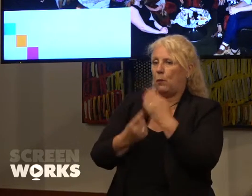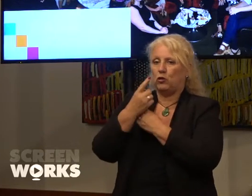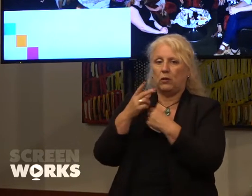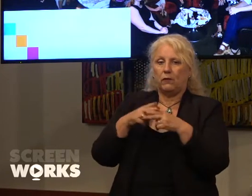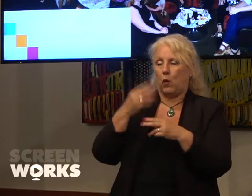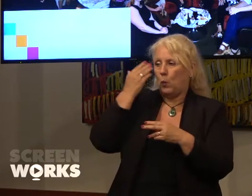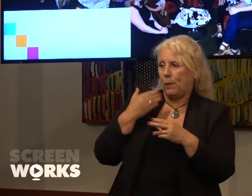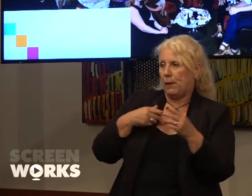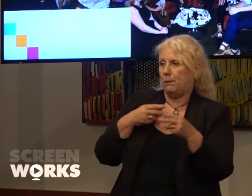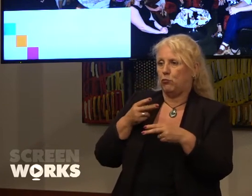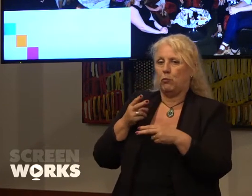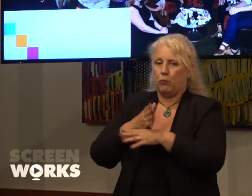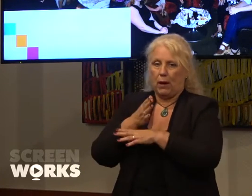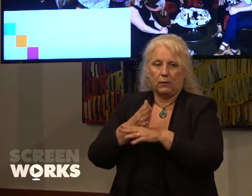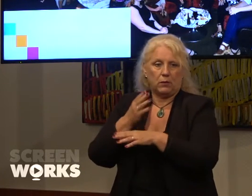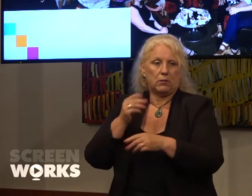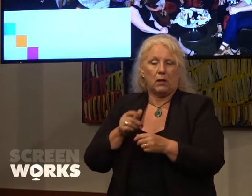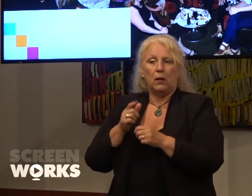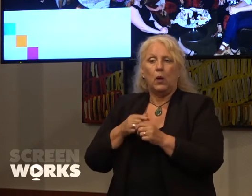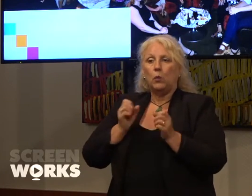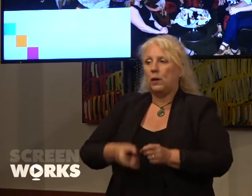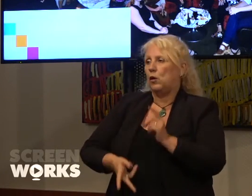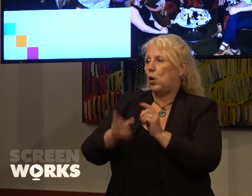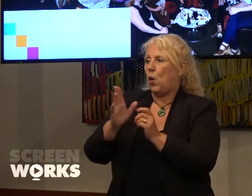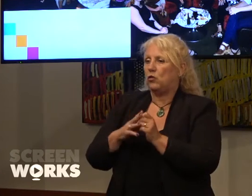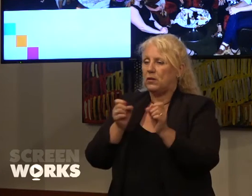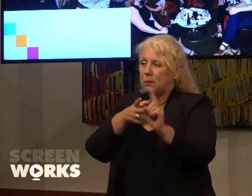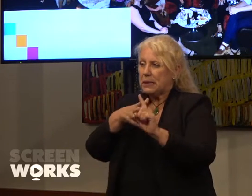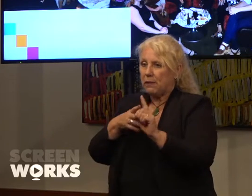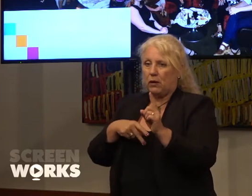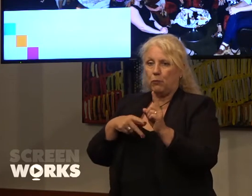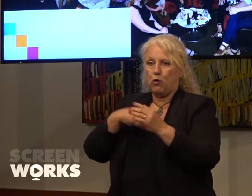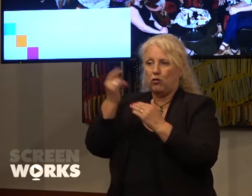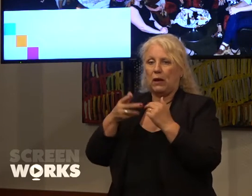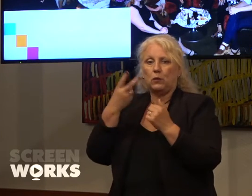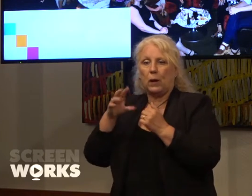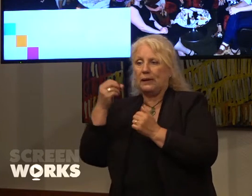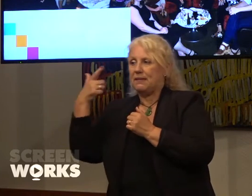We'll be launching a specific project in 2017 that will be for women creatives